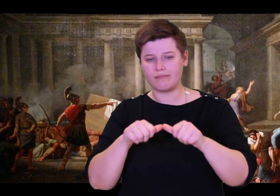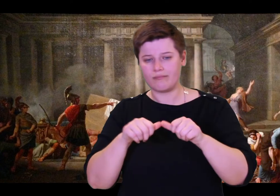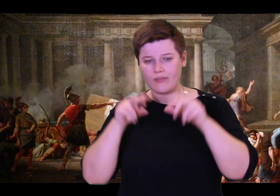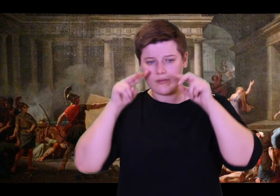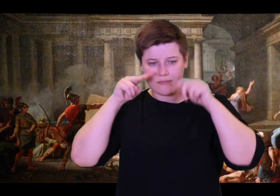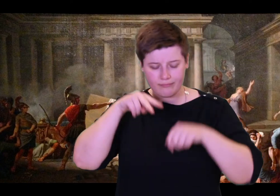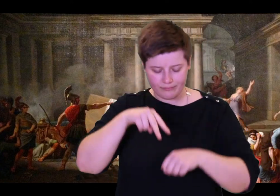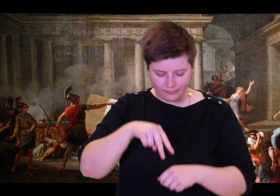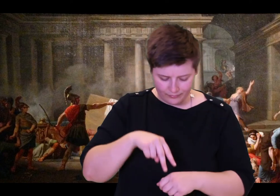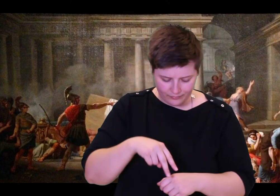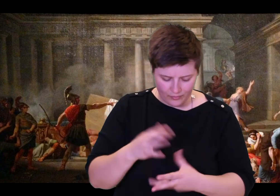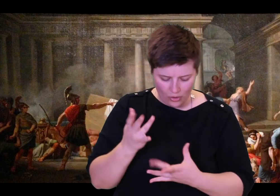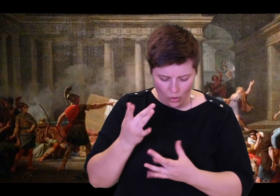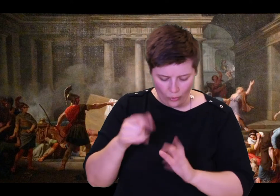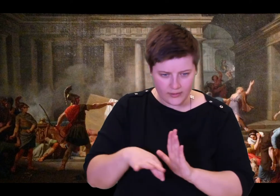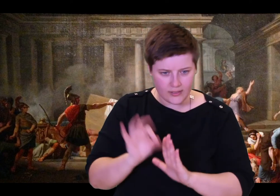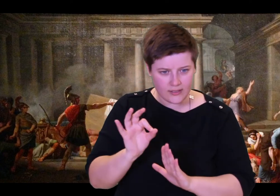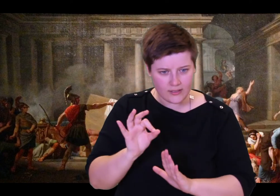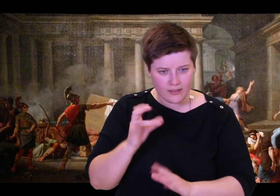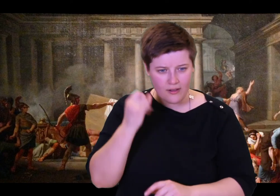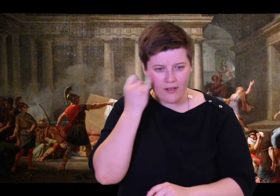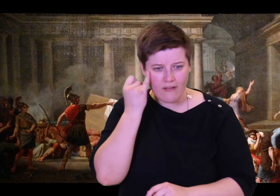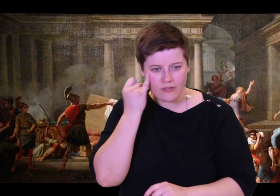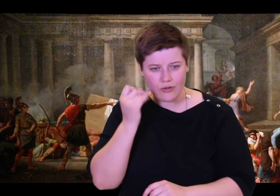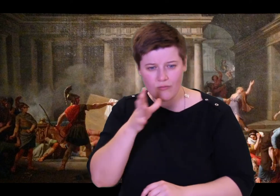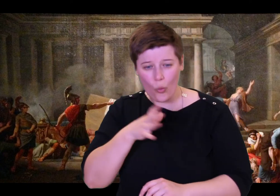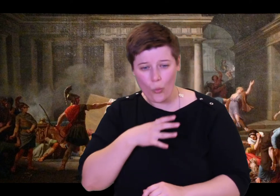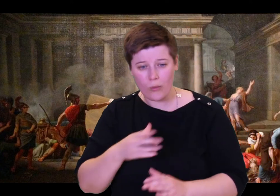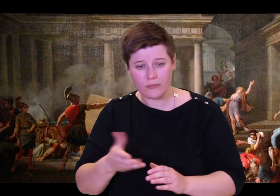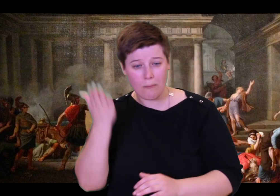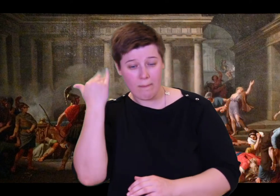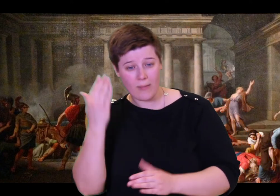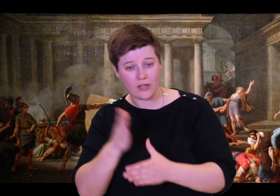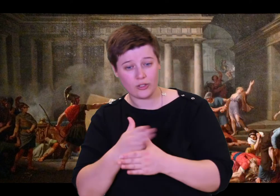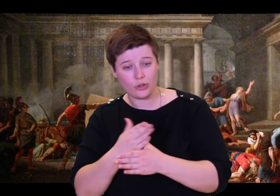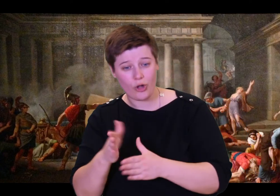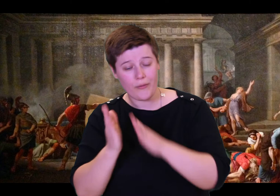distance as she was questioning her own dear husband, or go right up to him